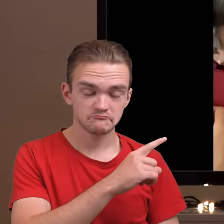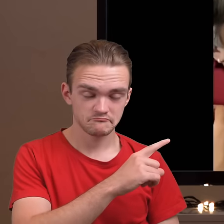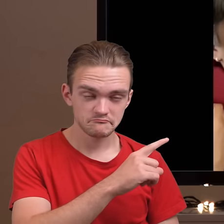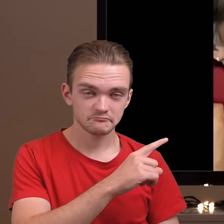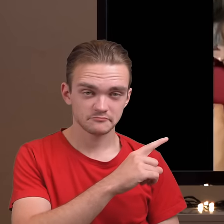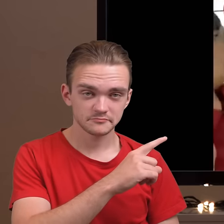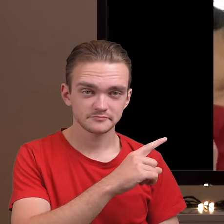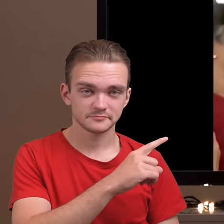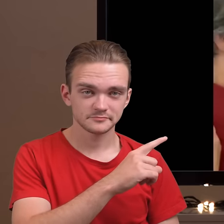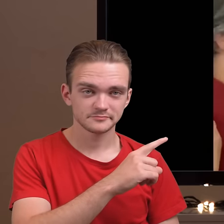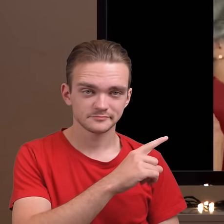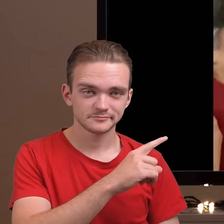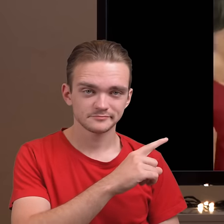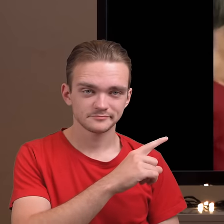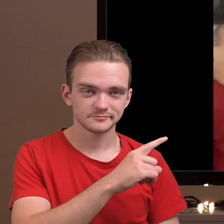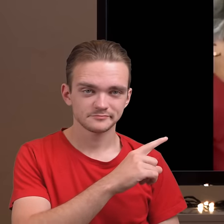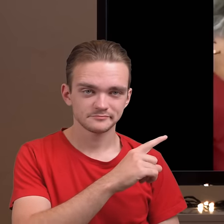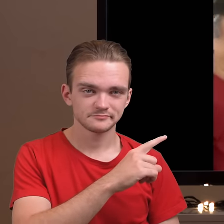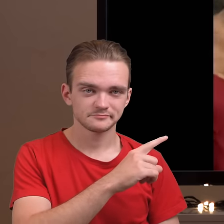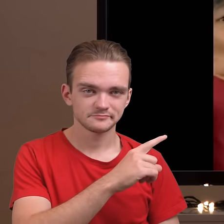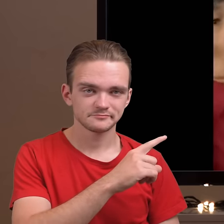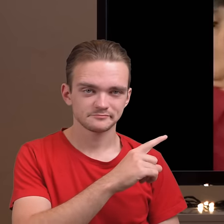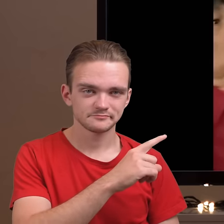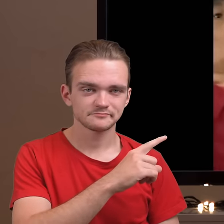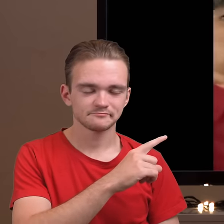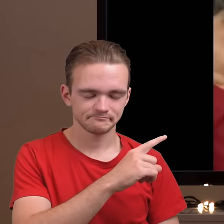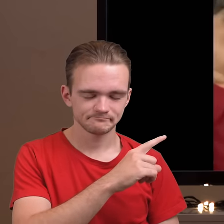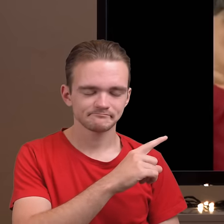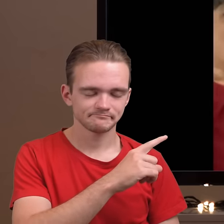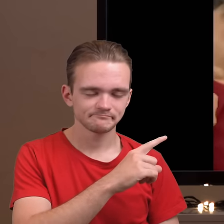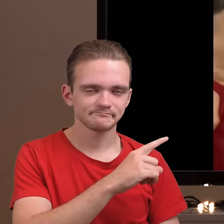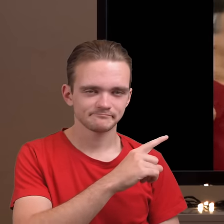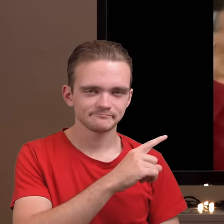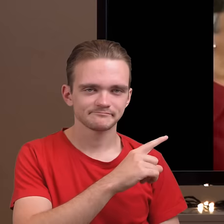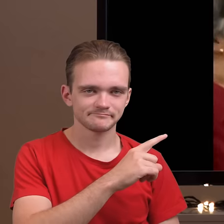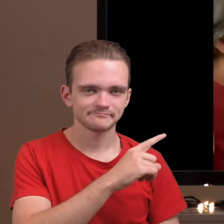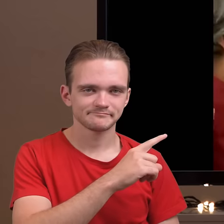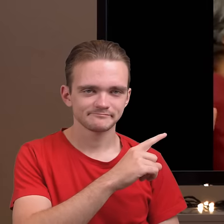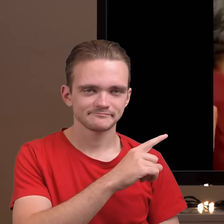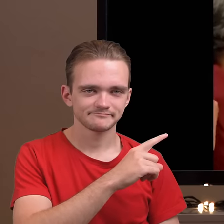green party? Sometimes you have to negotiate with the corrupt to be able to get projects But